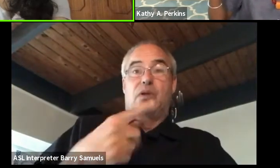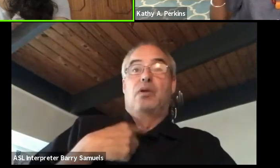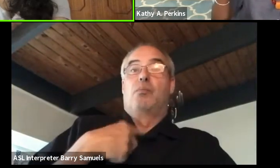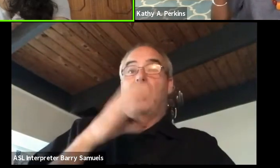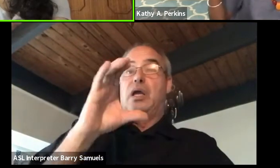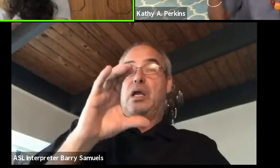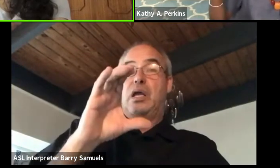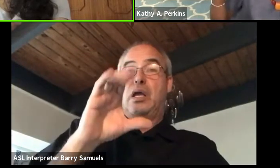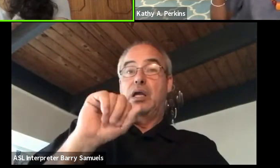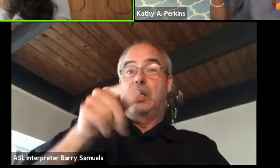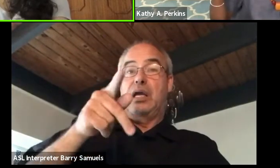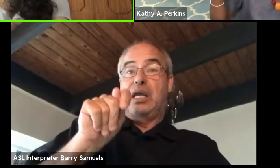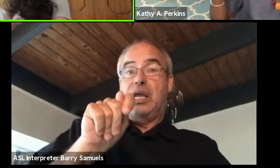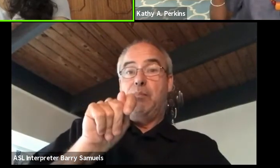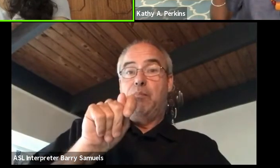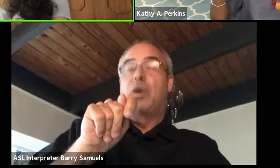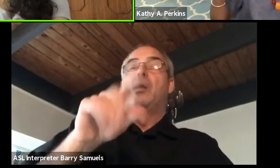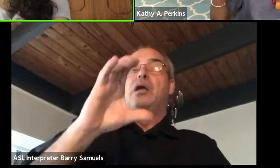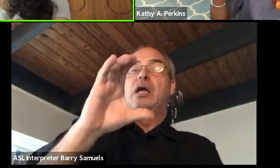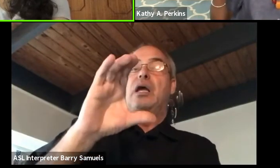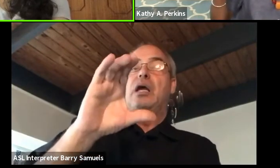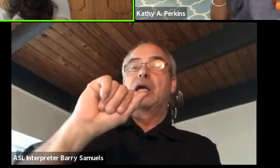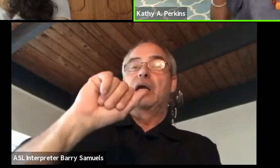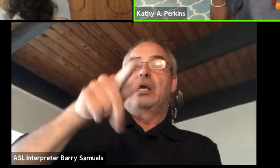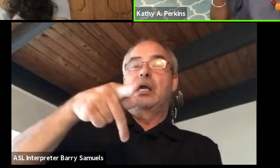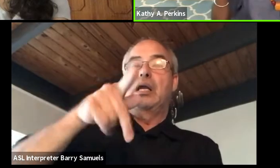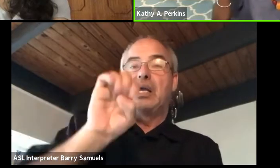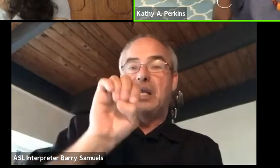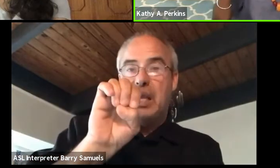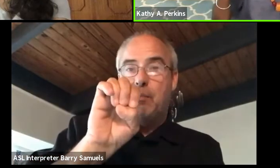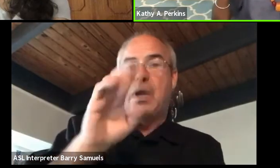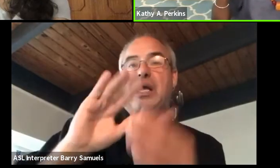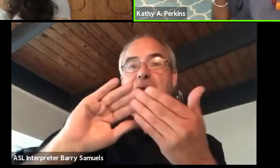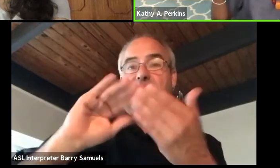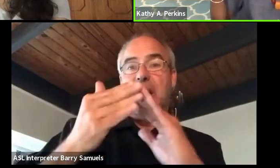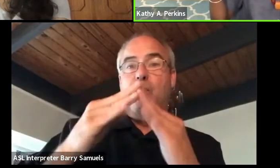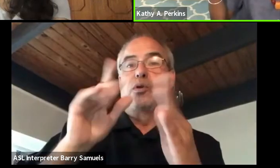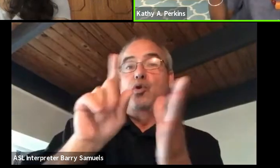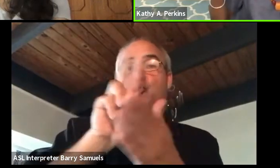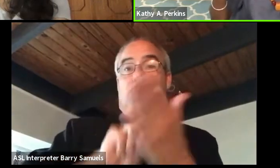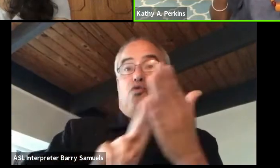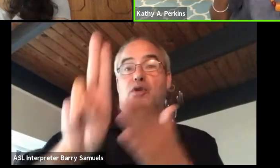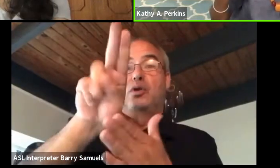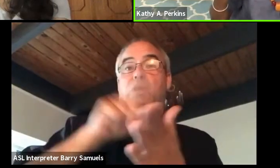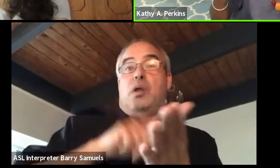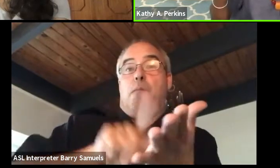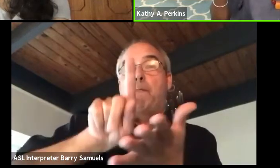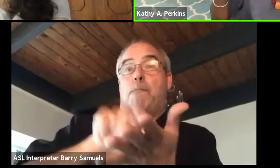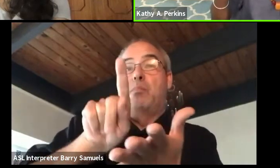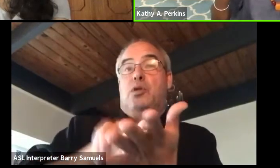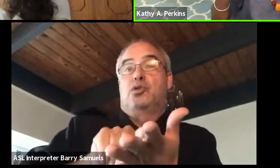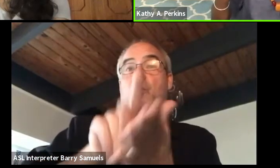they co-partnered with Routledge out of London so they could publish the book in South Africa